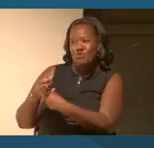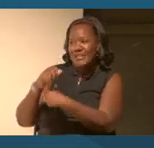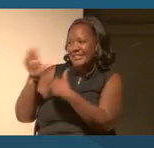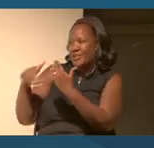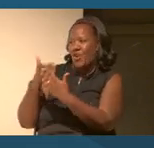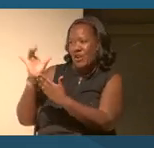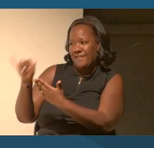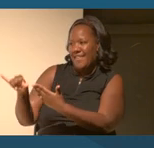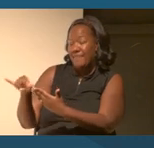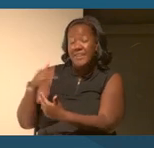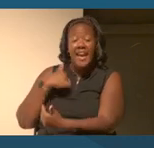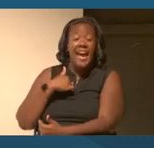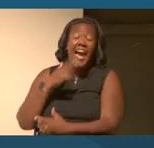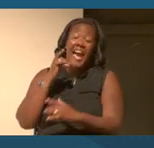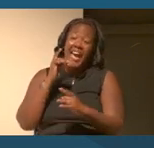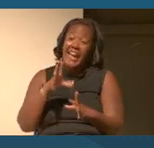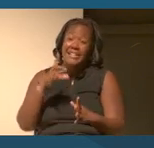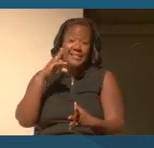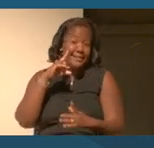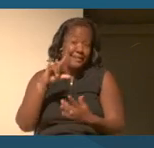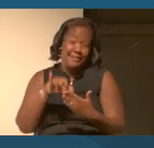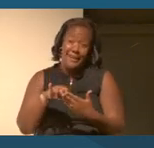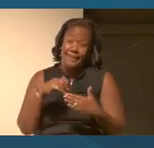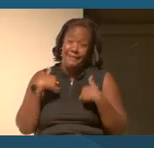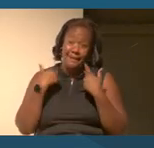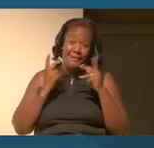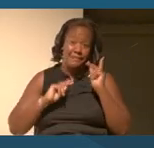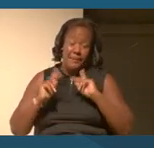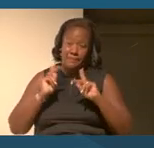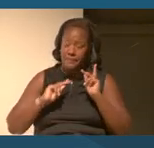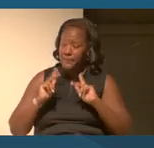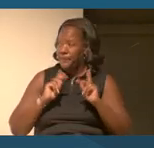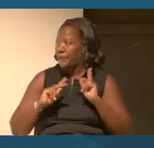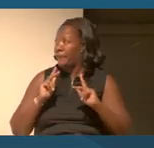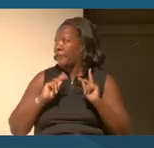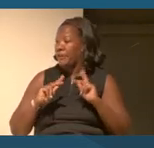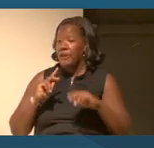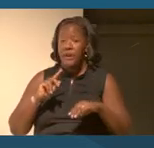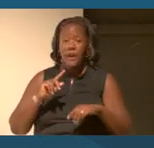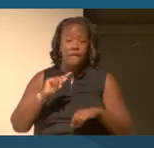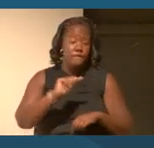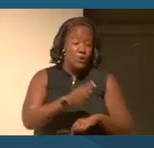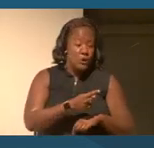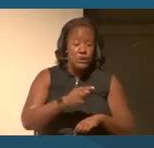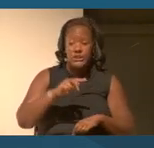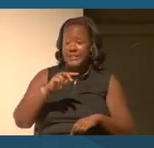I hate to think that young people, you know, first grade, kindergarten, preschool, even